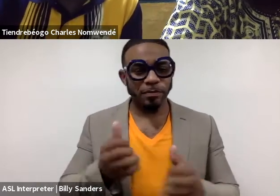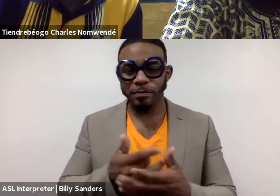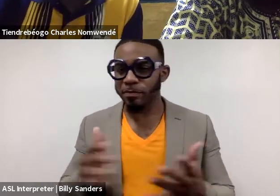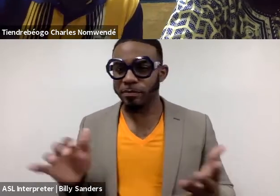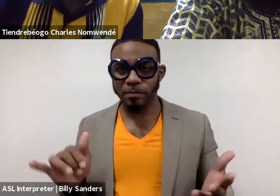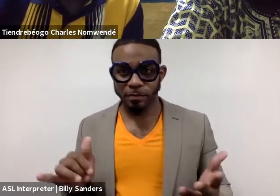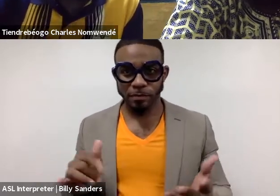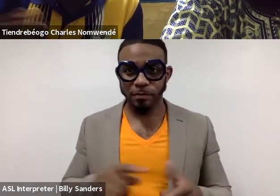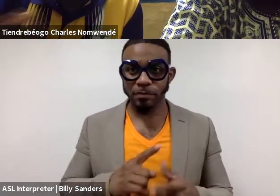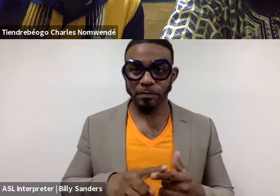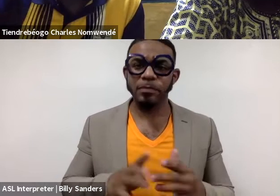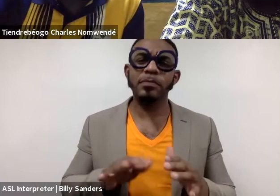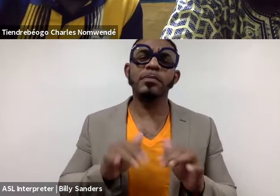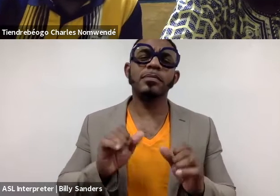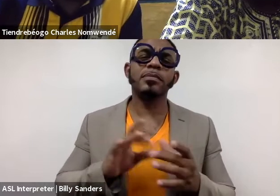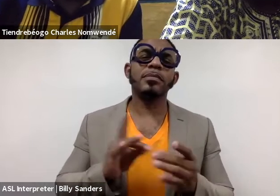Then how can I say more than that?